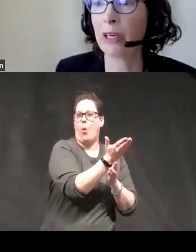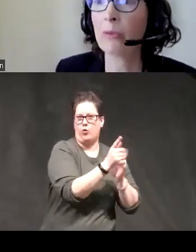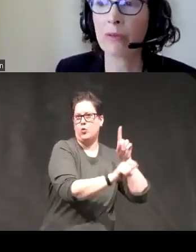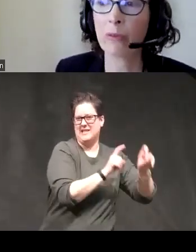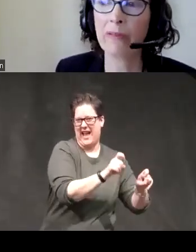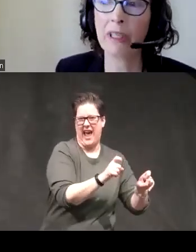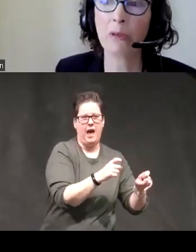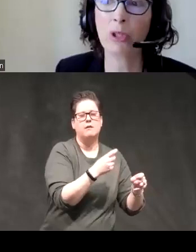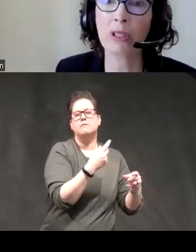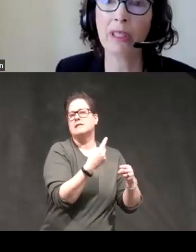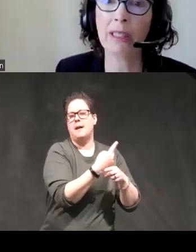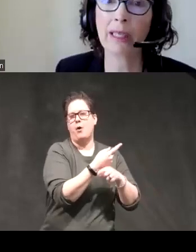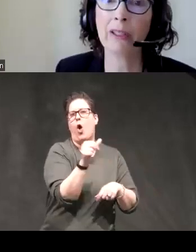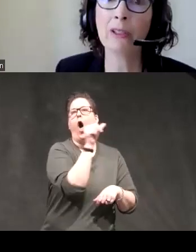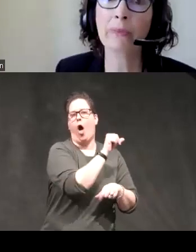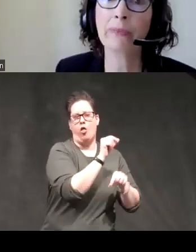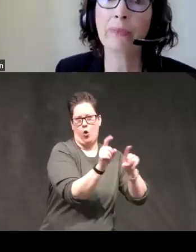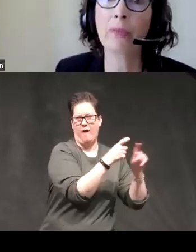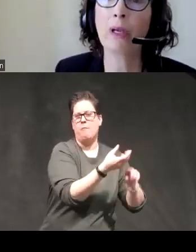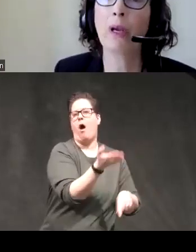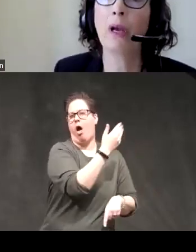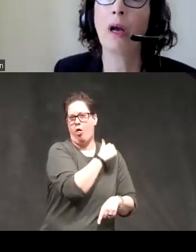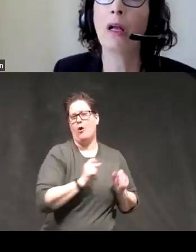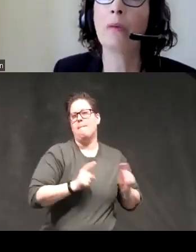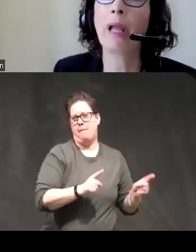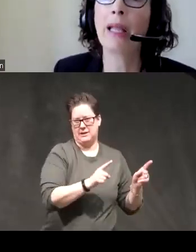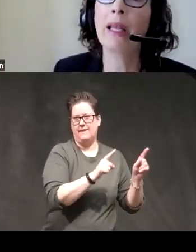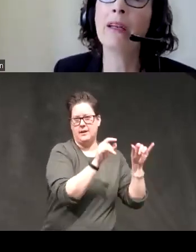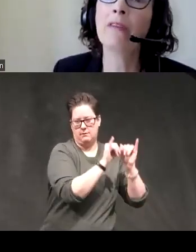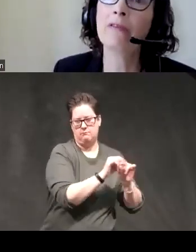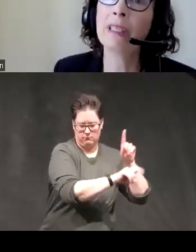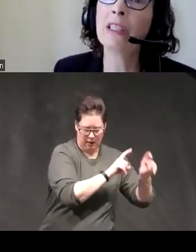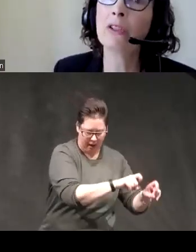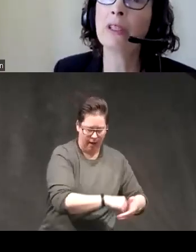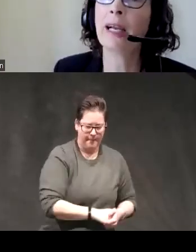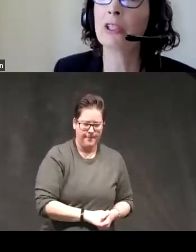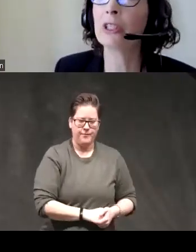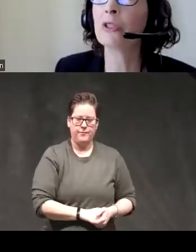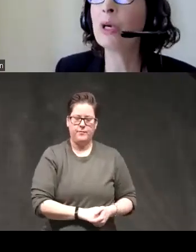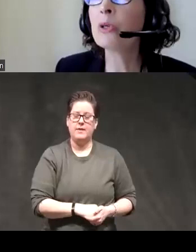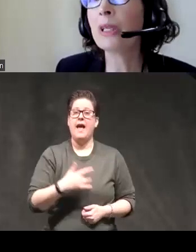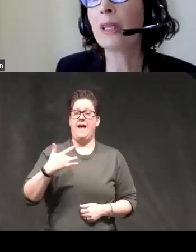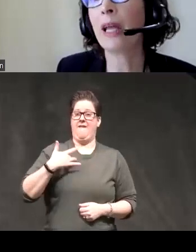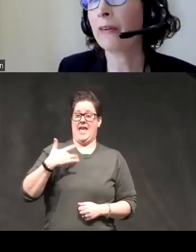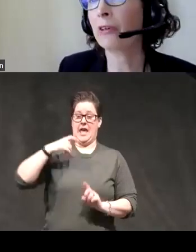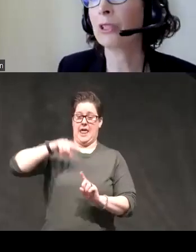items from previous impulsivity scales and then feelings Trigger action is mostly the negative